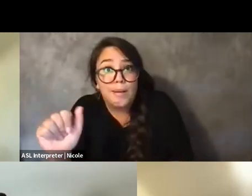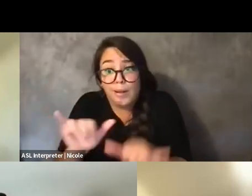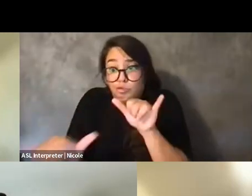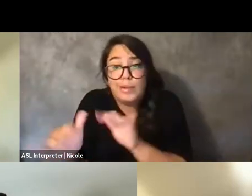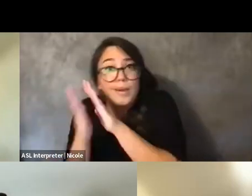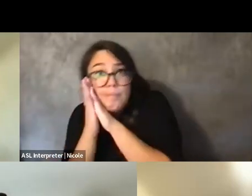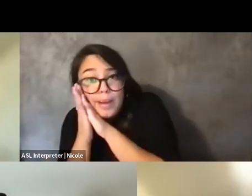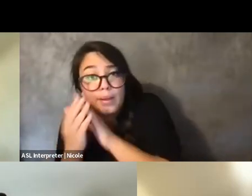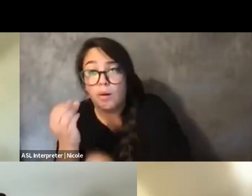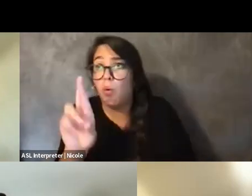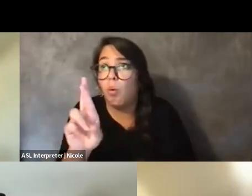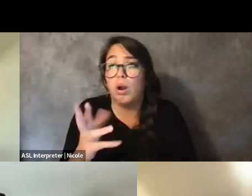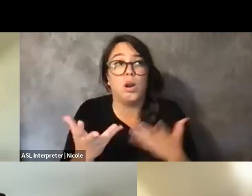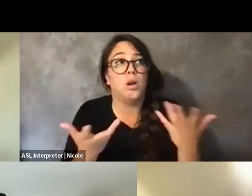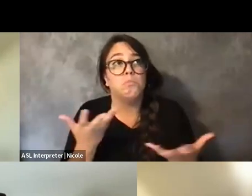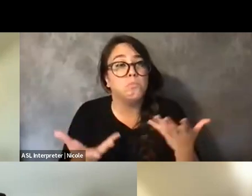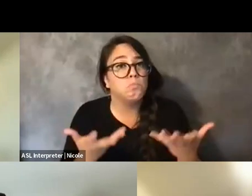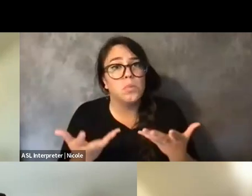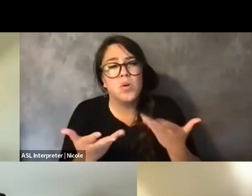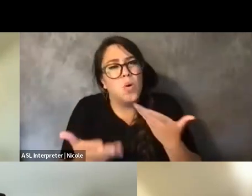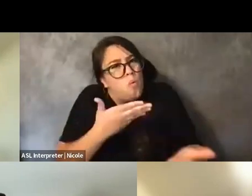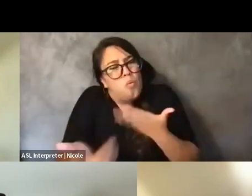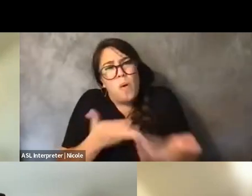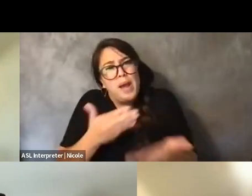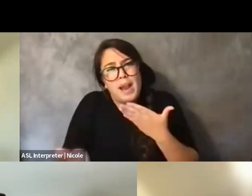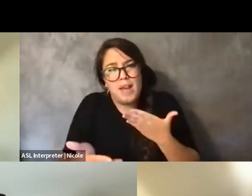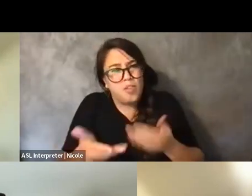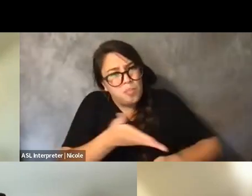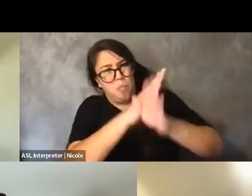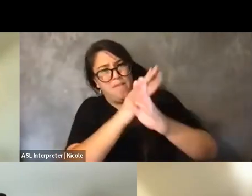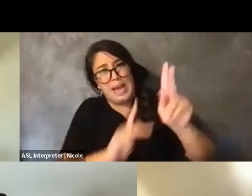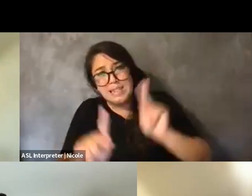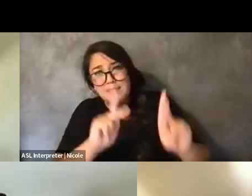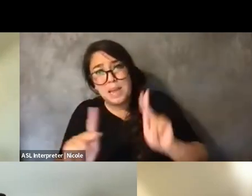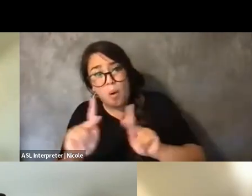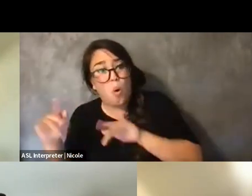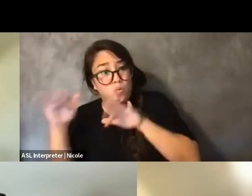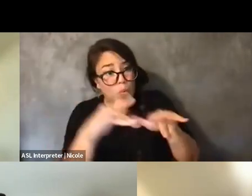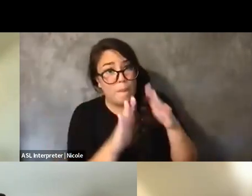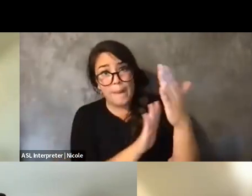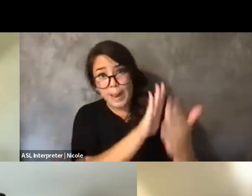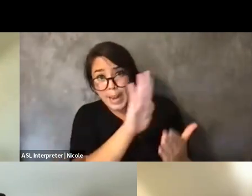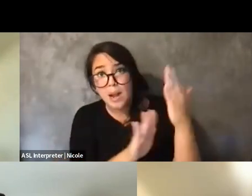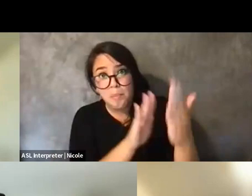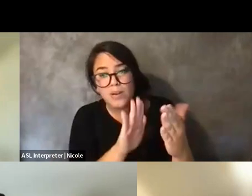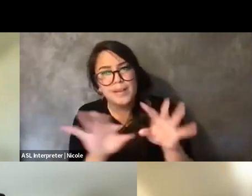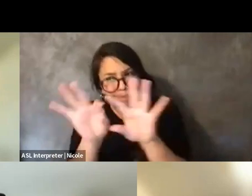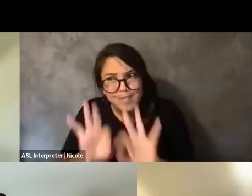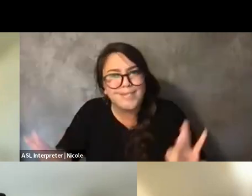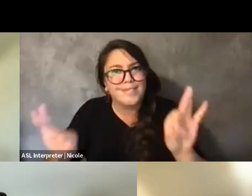from being able to be in person needs to be taken into account within all